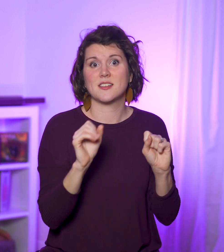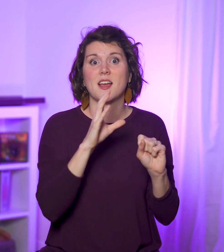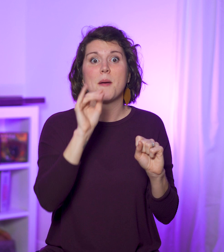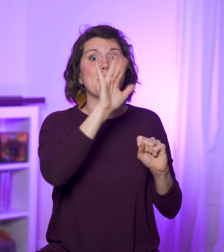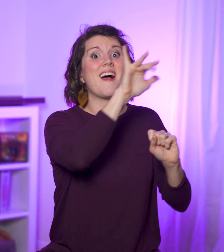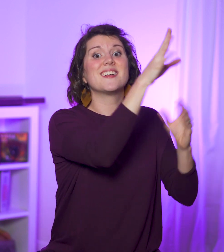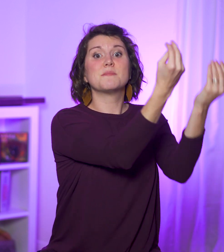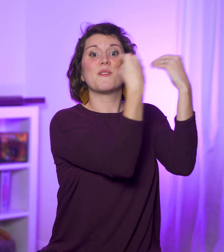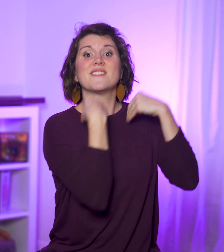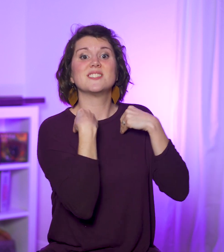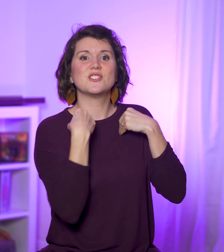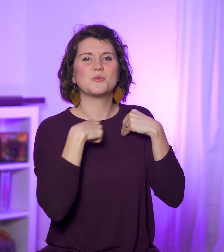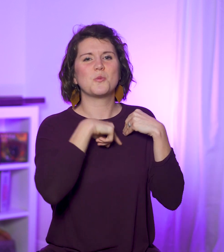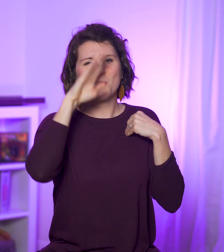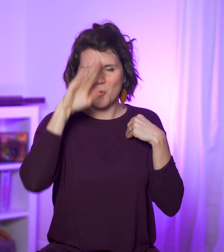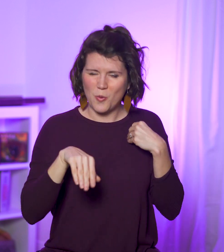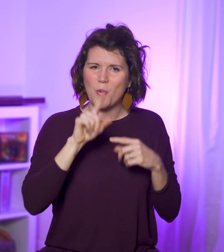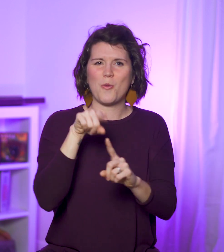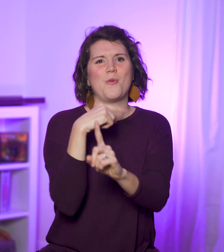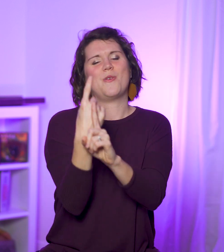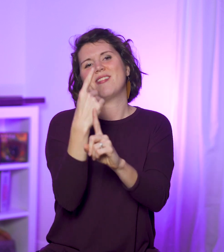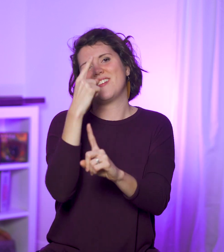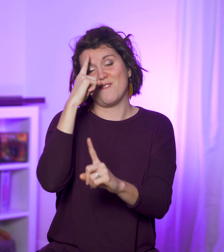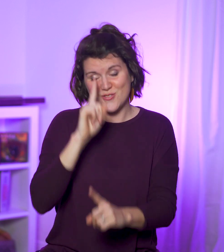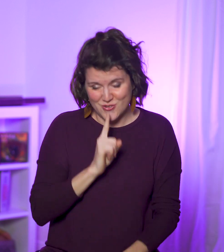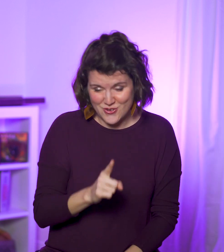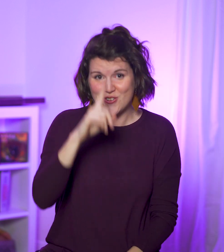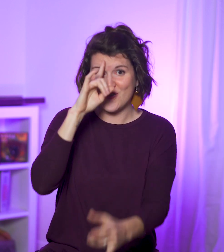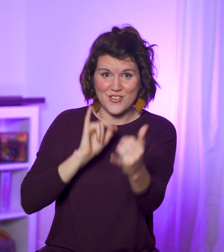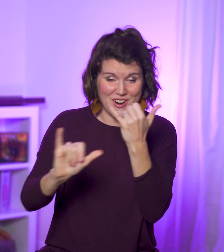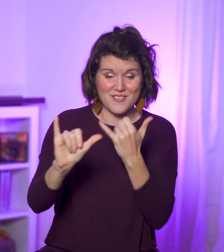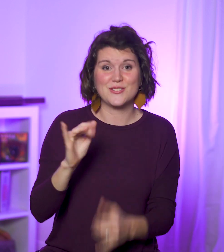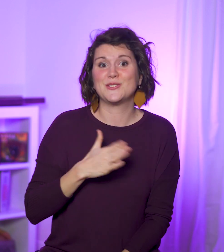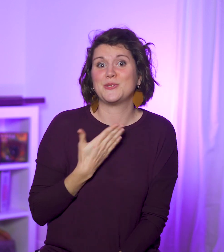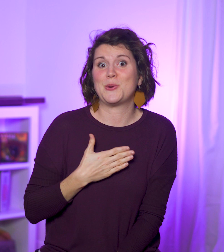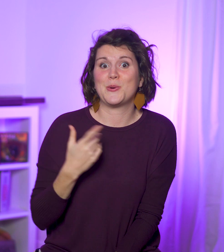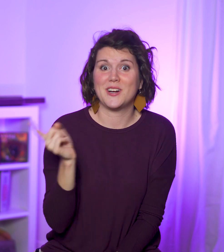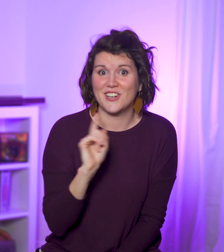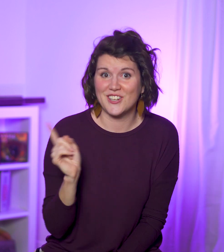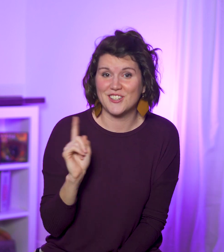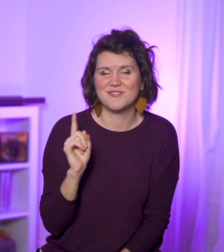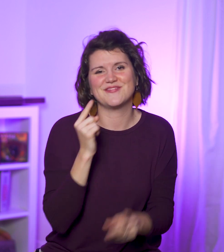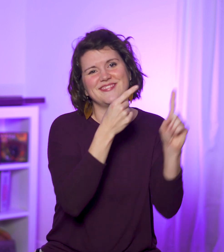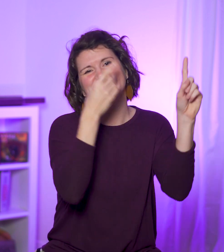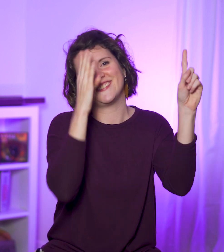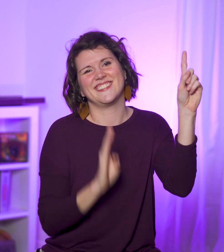And by His provision, we can know one thing for sure and forever: He is where the joy is!